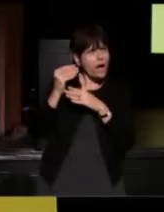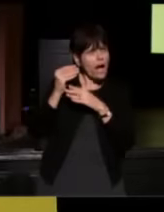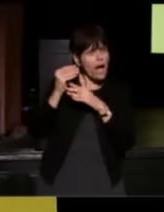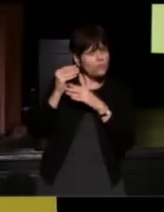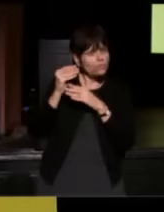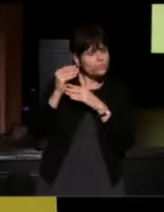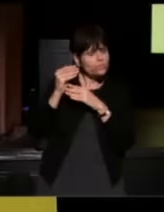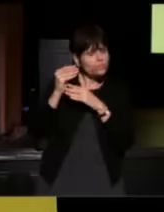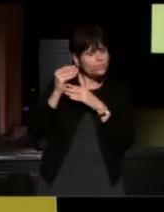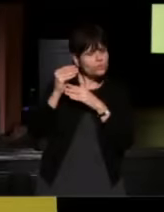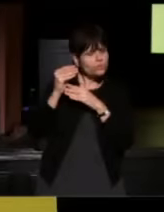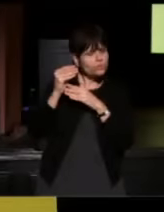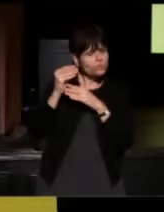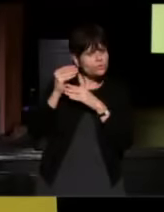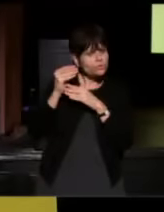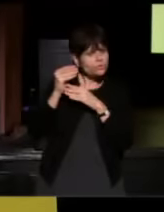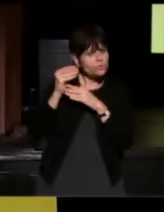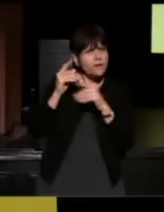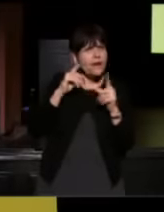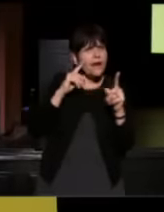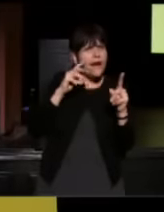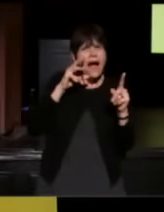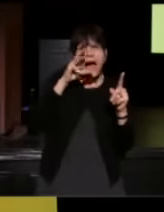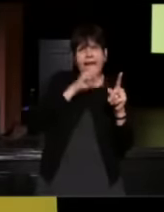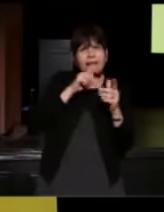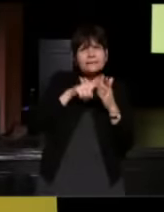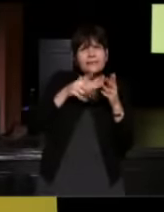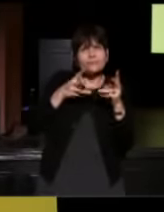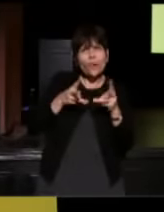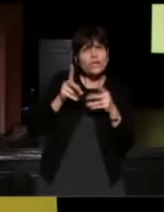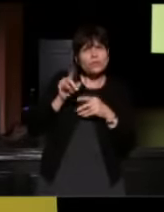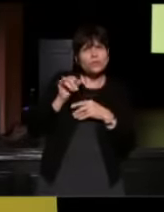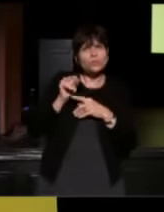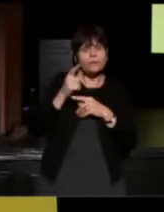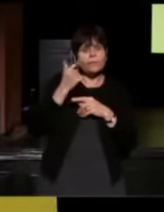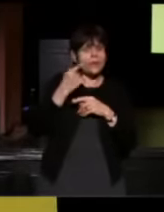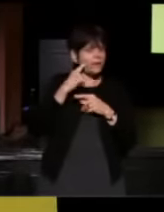I guess that's the way to do it because when we were married,